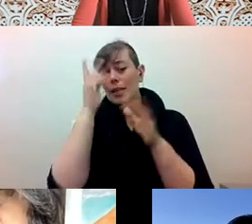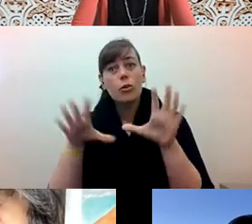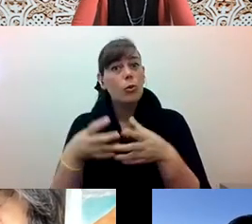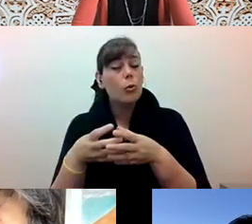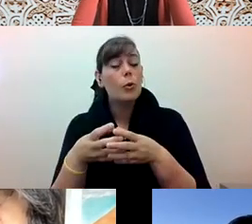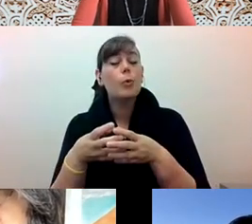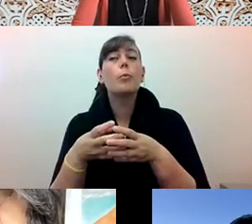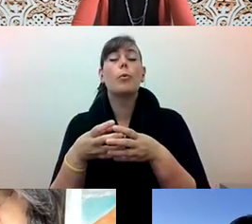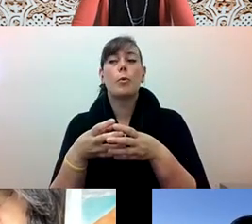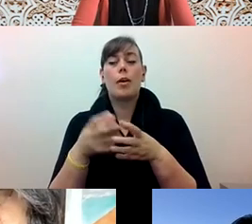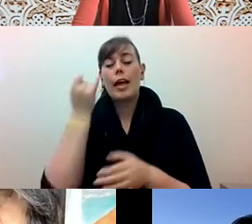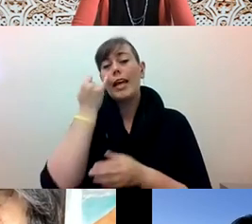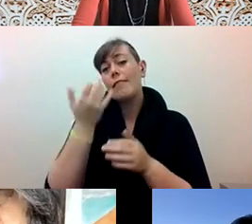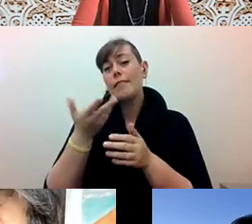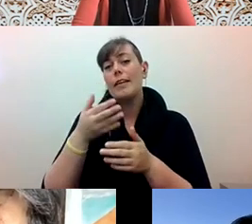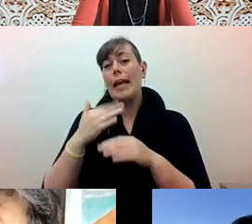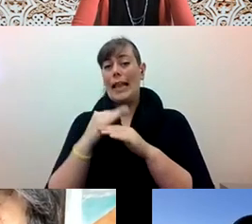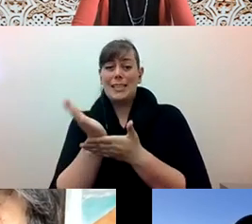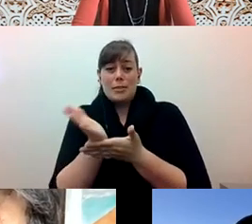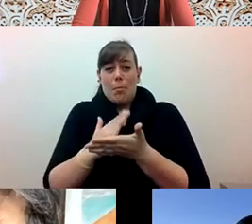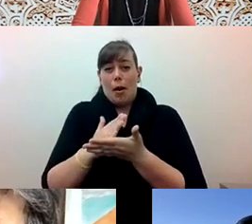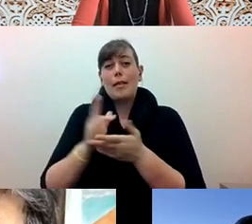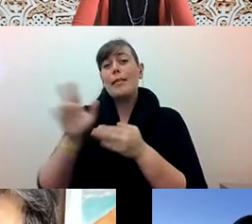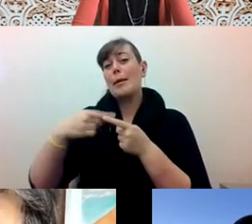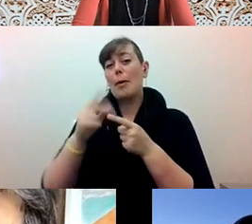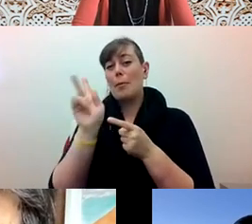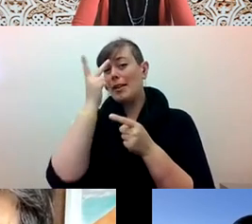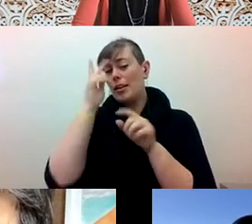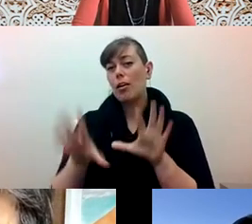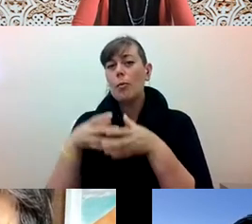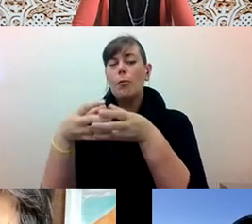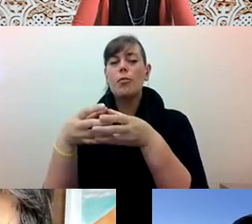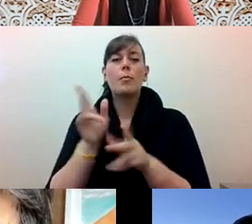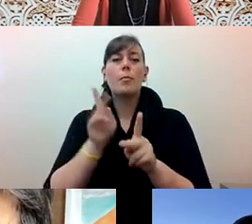Diane Fujino: If it's partly a political formation and people will define it differently, absolutely,